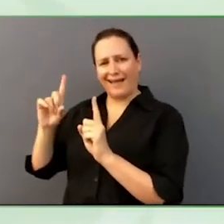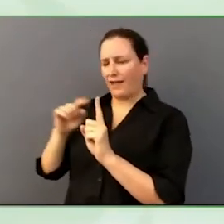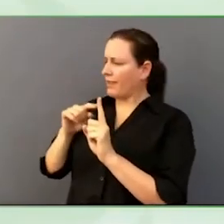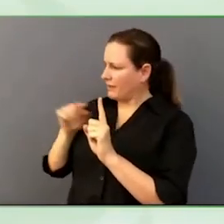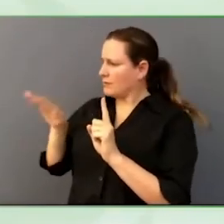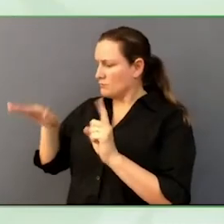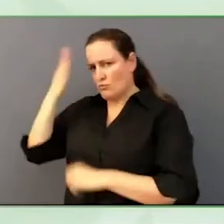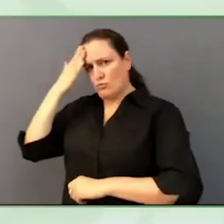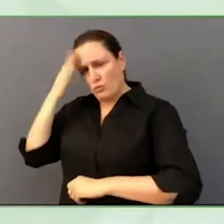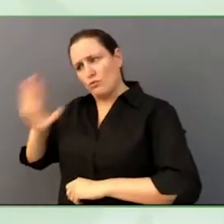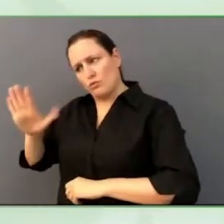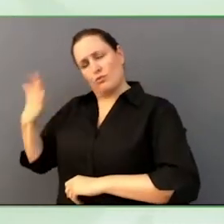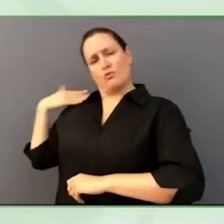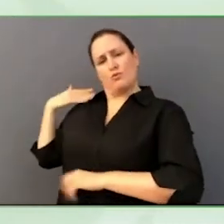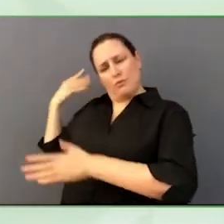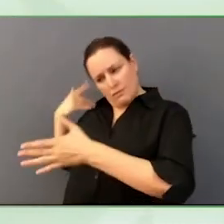Ask the right questions.